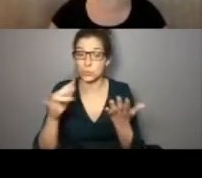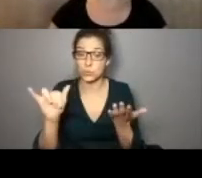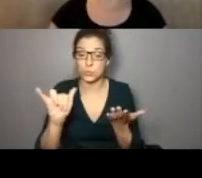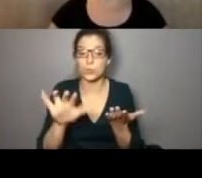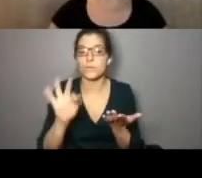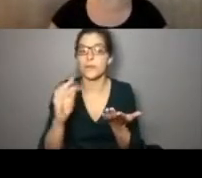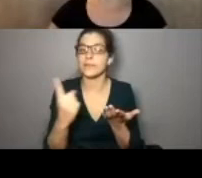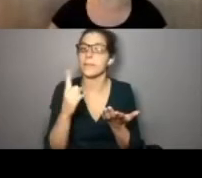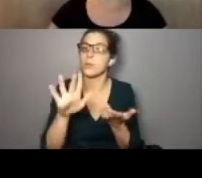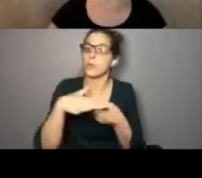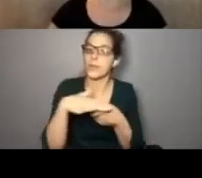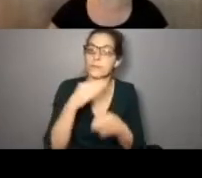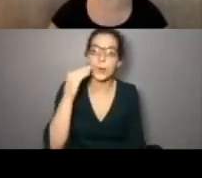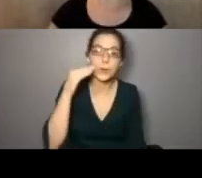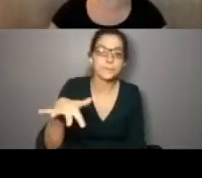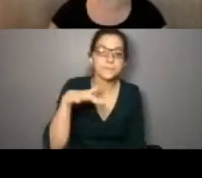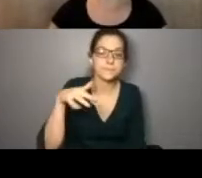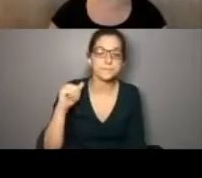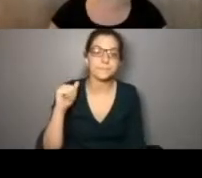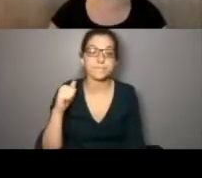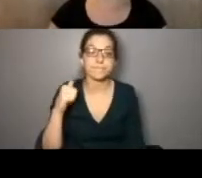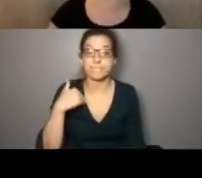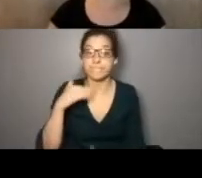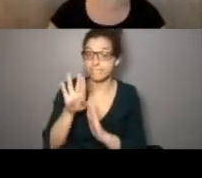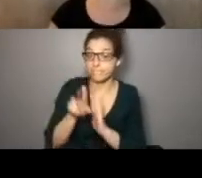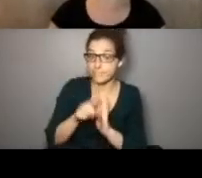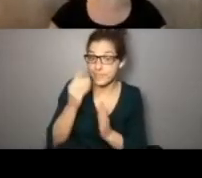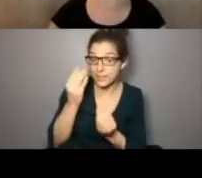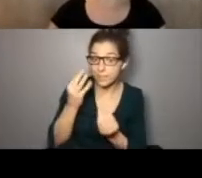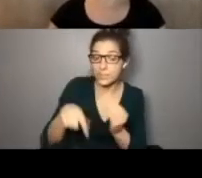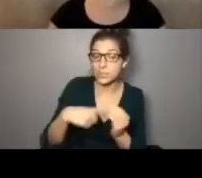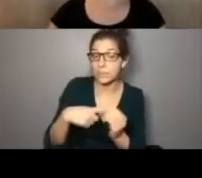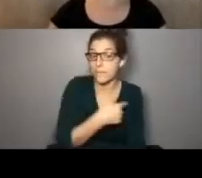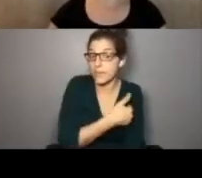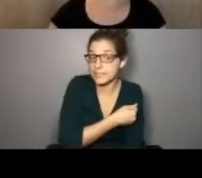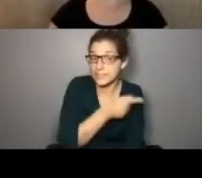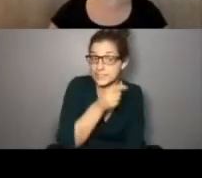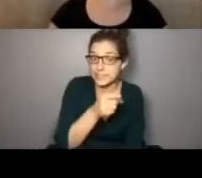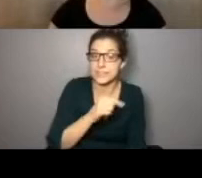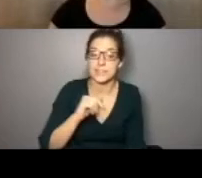find something in your neighborhood. We have background information about the vaccines as well.